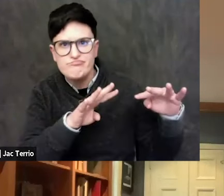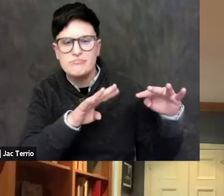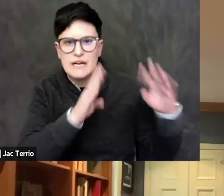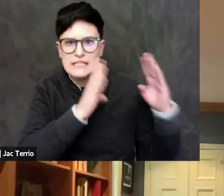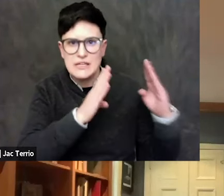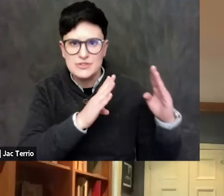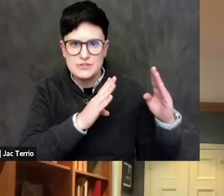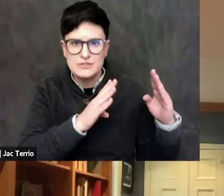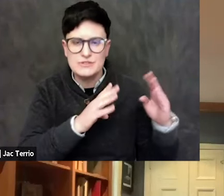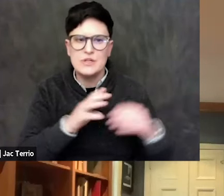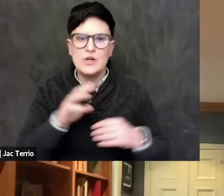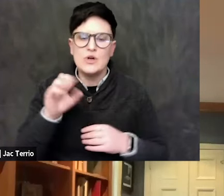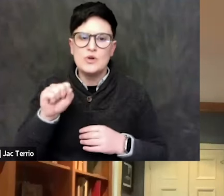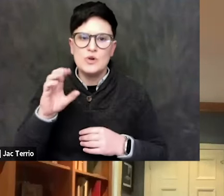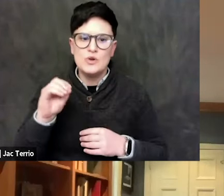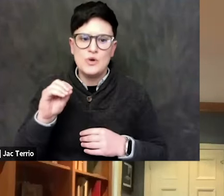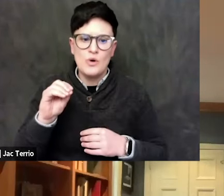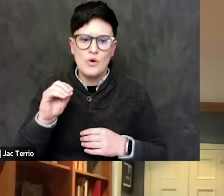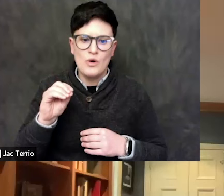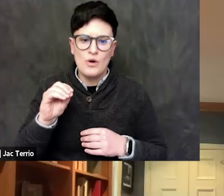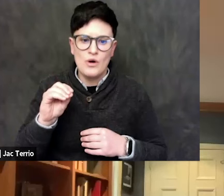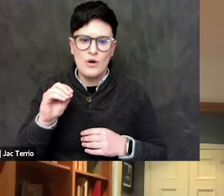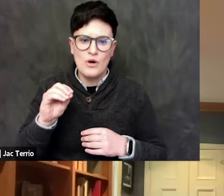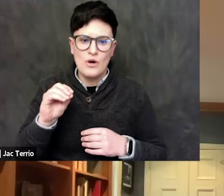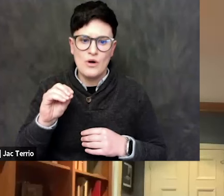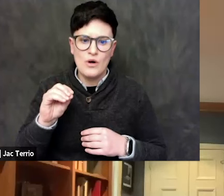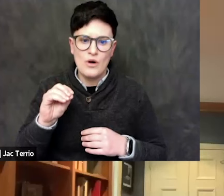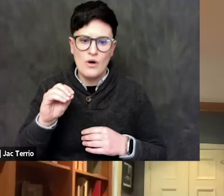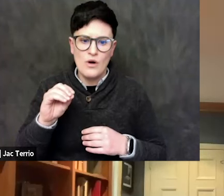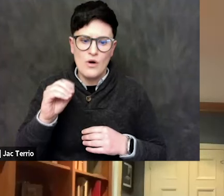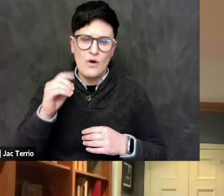And on campuses where we've seen issues before,